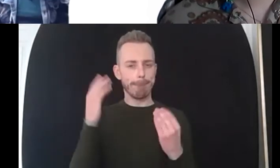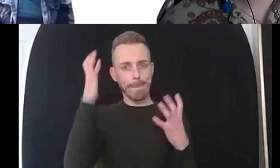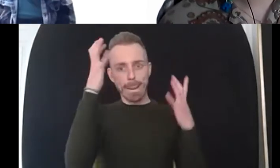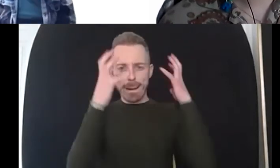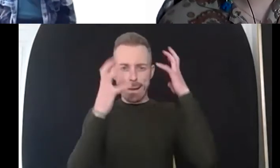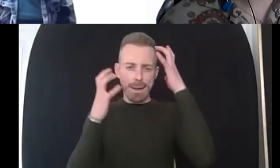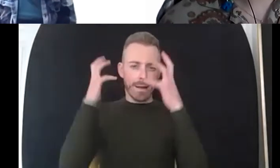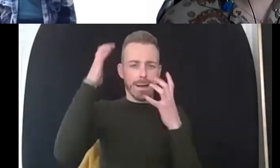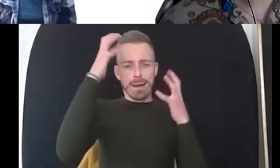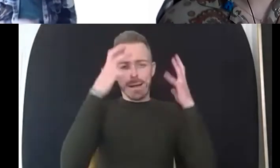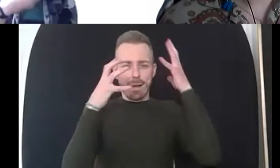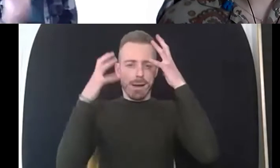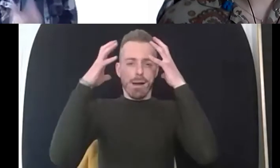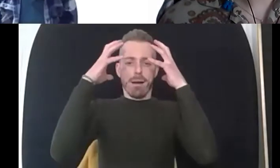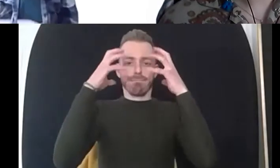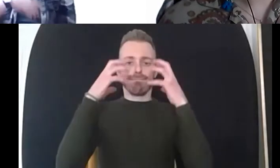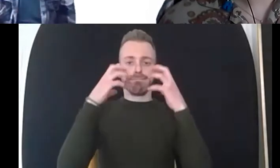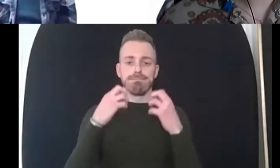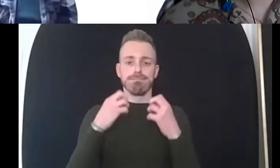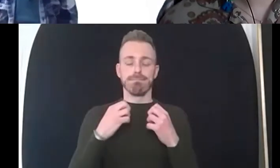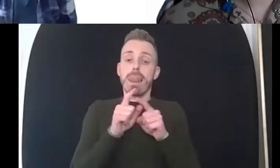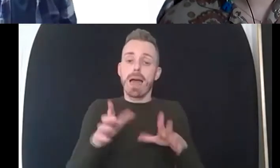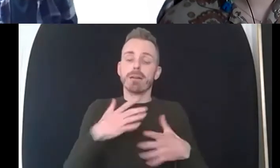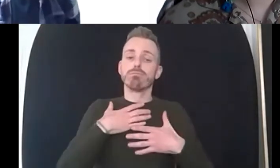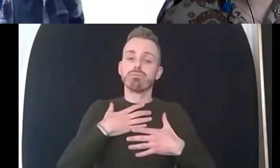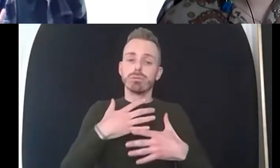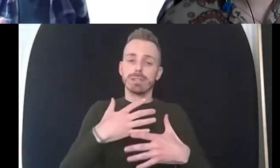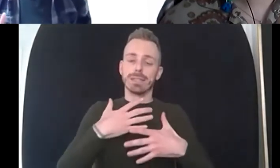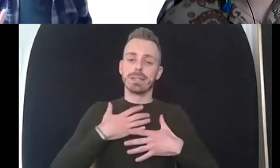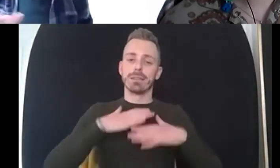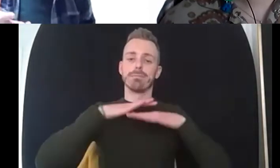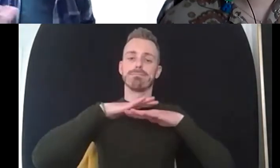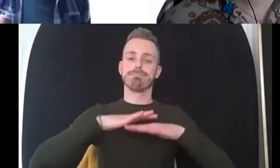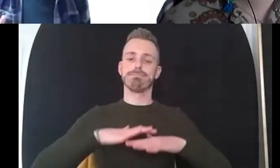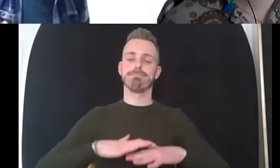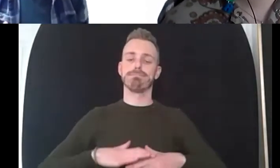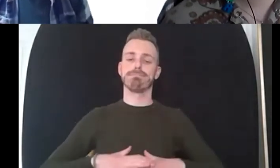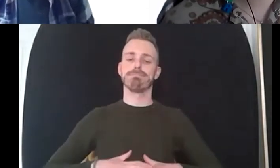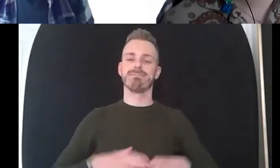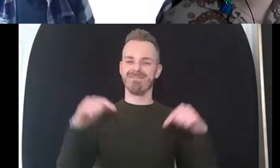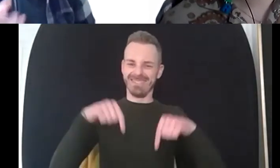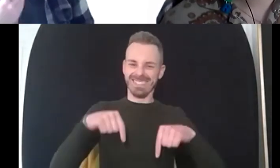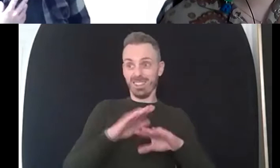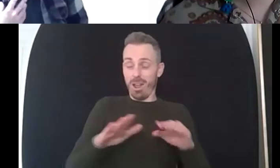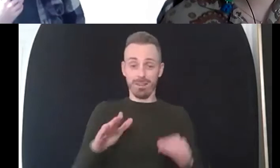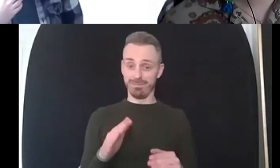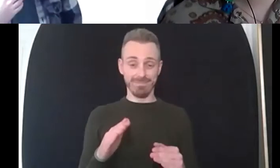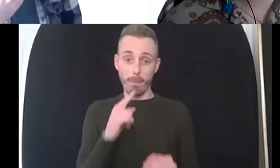breathing so again this is nothing like um dead posh and therapy posh you know this is it's um so